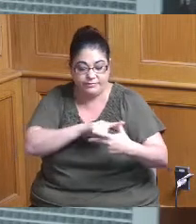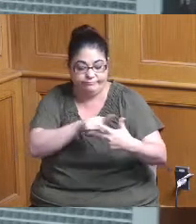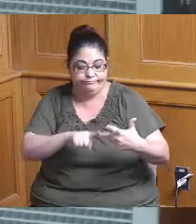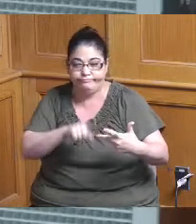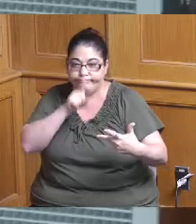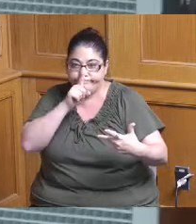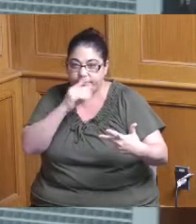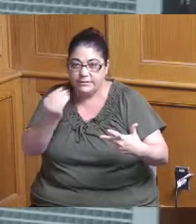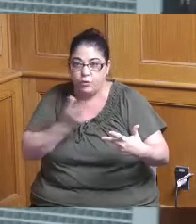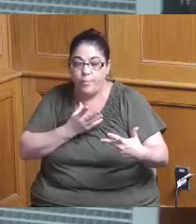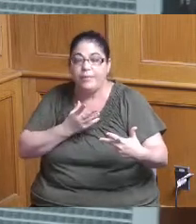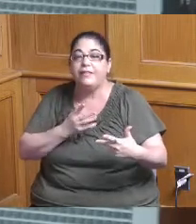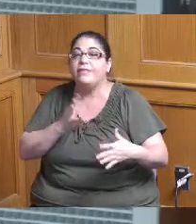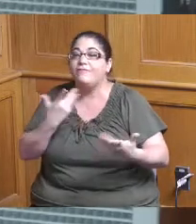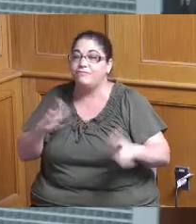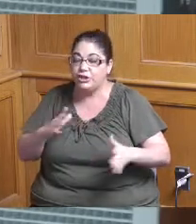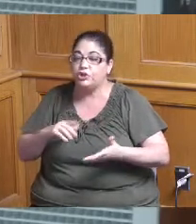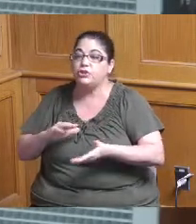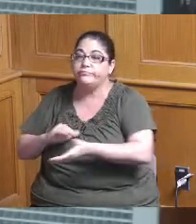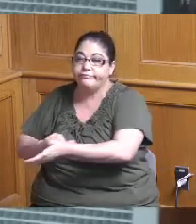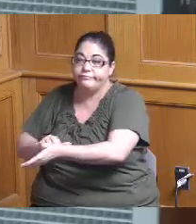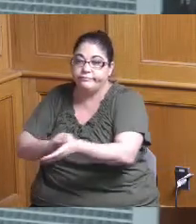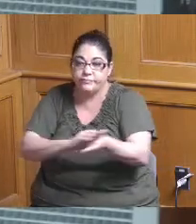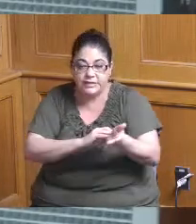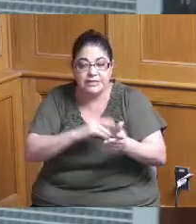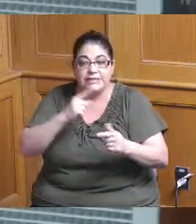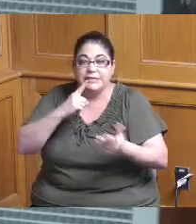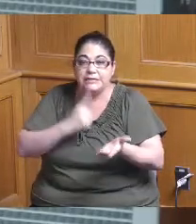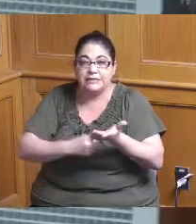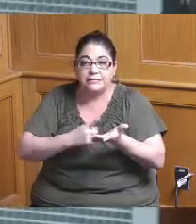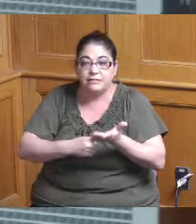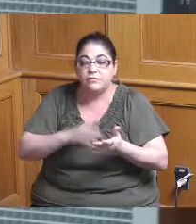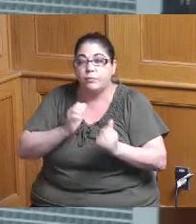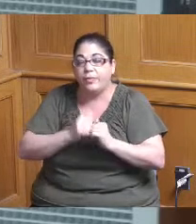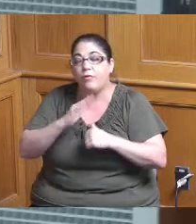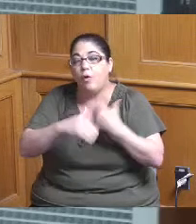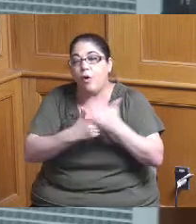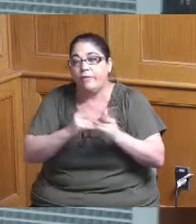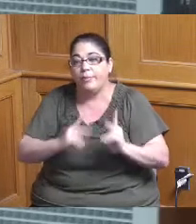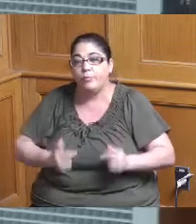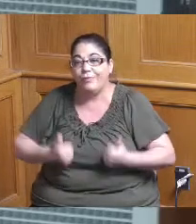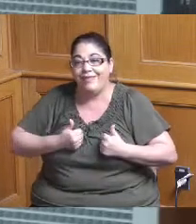all the residents that are there currently I think the majority of the residents that